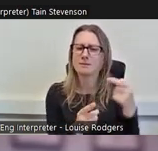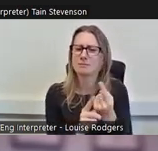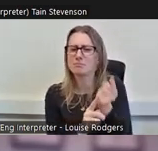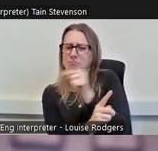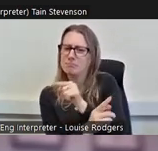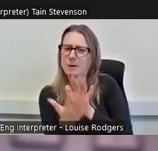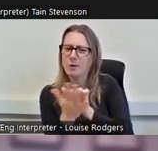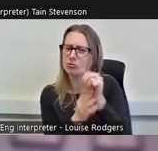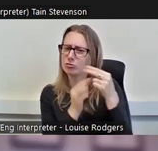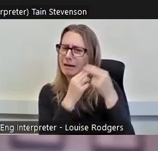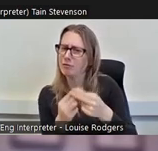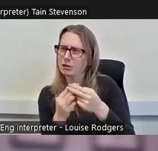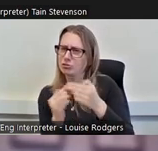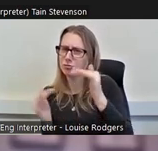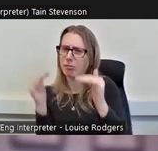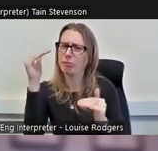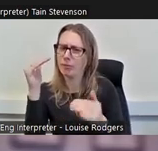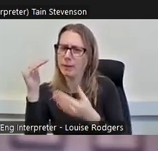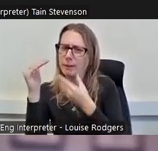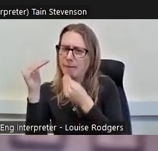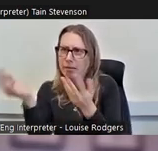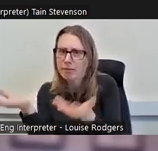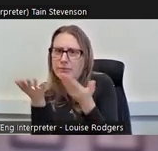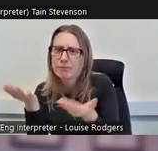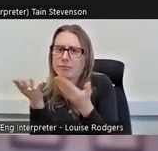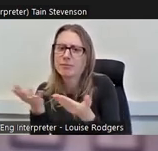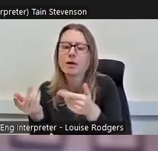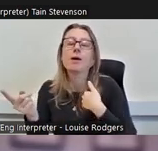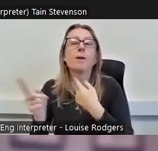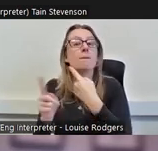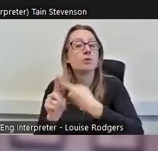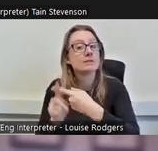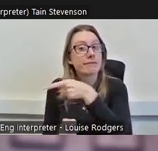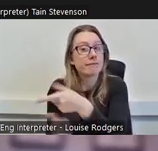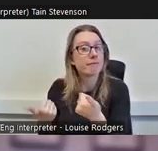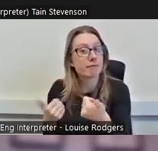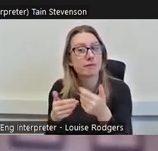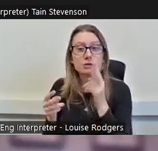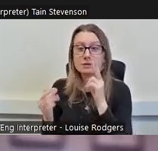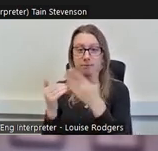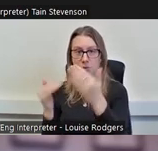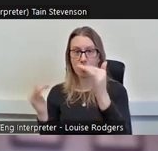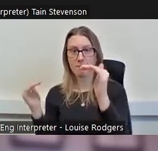that's encouraging male volunteers, which is a positive for us to see. More of a balance around